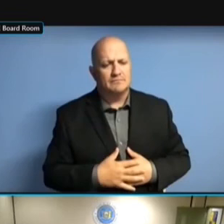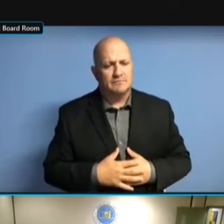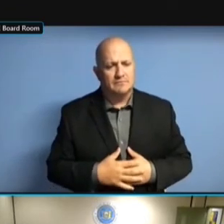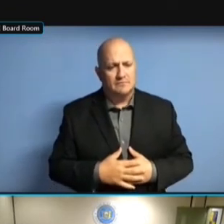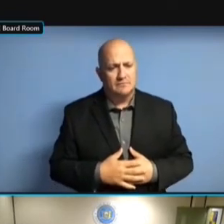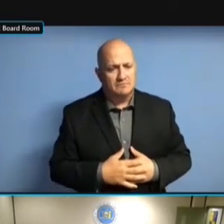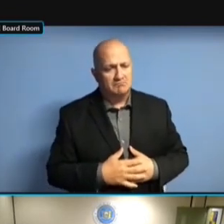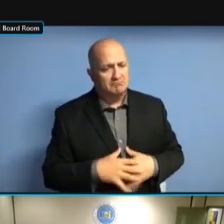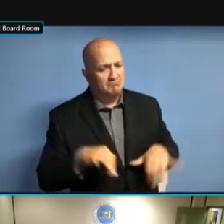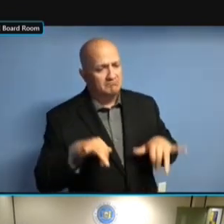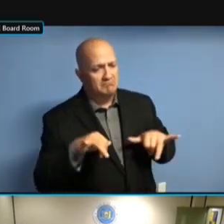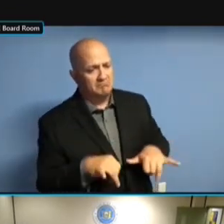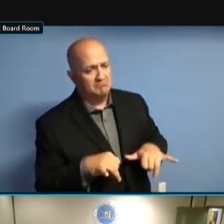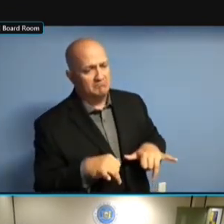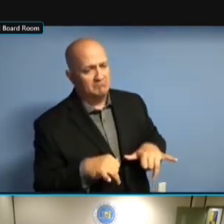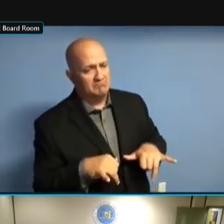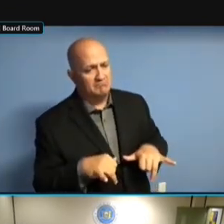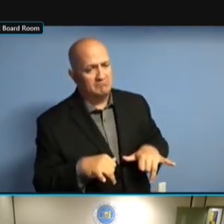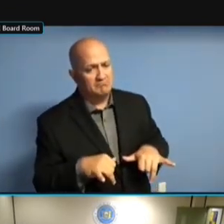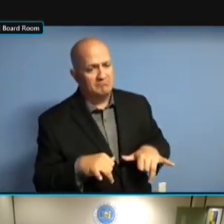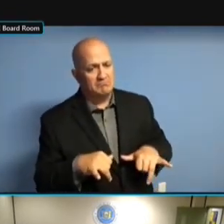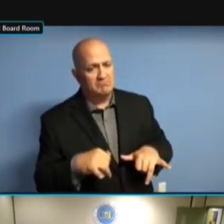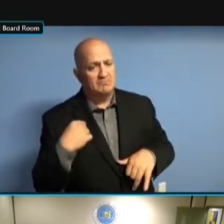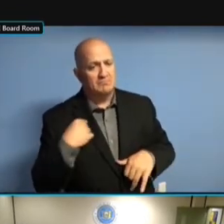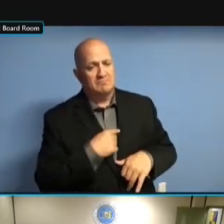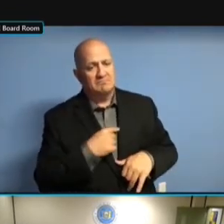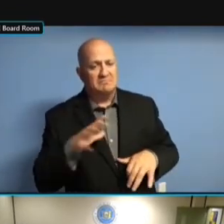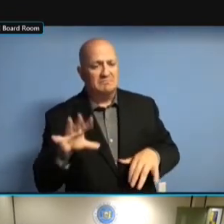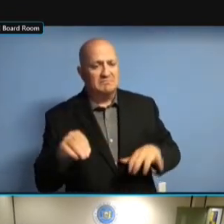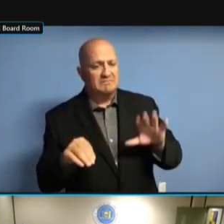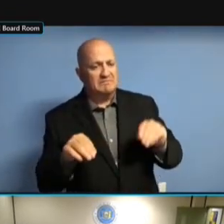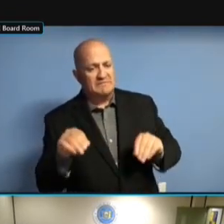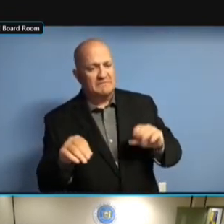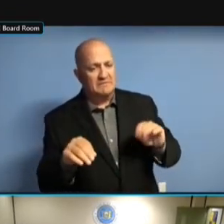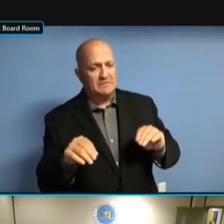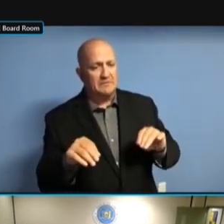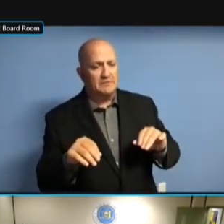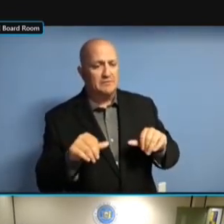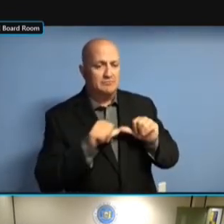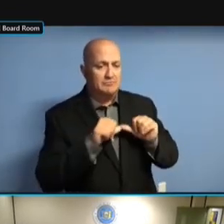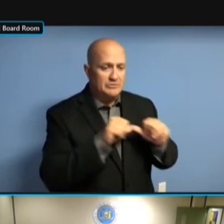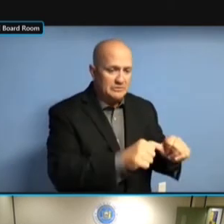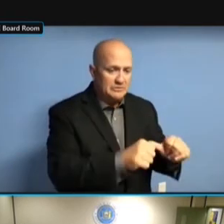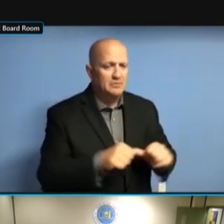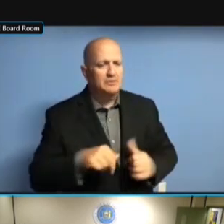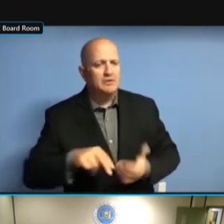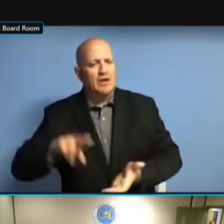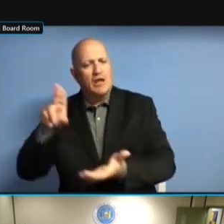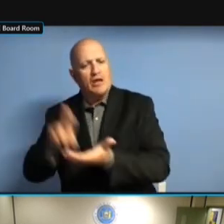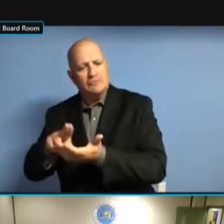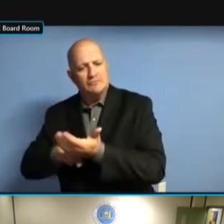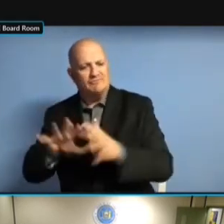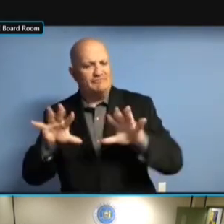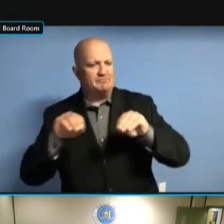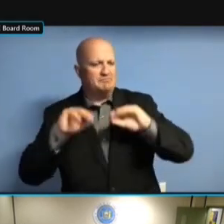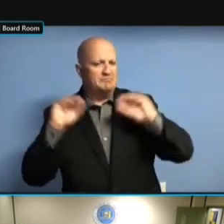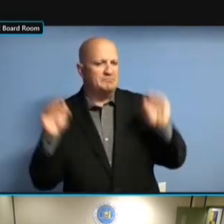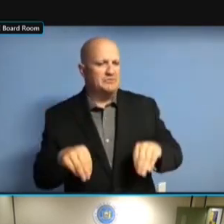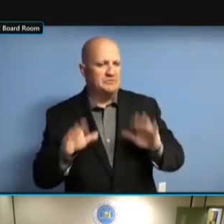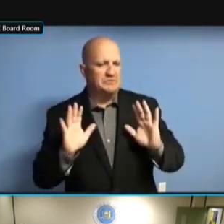WE RELY -- I'M ABOUT 50/50 SPLIT WE RELY -- I'M ABOUT 50/50 SPLIT BETWEEN WE RELY -- I'M ABOUT 50/50 SPLIT BETWEEN PERMANENT SPLIT BETWEEN PERMANENT SPLIT BETWEEN PERMANENT POSITIONS SPLIT BETWEEN PERMANENT POSITIONS AND SPLIT BETWEEN PERMANENT POSITIONS AND CONTRACT. POSITIONS AND CONTRACT. POSITIONS AND CONTRACT. WE POSITIONS AND CONTRACT. WE RELY POSITIONS AND CONTRACT. WE RELY HEAVILY POSITIONS AND CONTRACT. WE RELY HEAVILY ON POSITIONS AND CONTRACT. WE RELY HEAVILY ON CONTRACTORS, WE RELY HEAVILY ON CONTRACTORS, WE RELY HEAVILY ON CONTRACTORS, NOT WE RELY HEAVILY ON CONTRACTORS, NOT MY WE RELY HEAVILY ON CONTRACTORS, NOT MY PREFERENCE WE RELY HEAVILY ON CONTRACTORS, NOT MY PREFERENCE BUT WE RELY HEAVILY ON CONTRACTORS, NOT MY PREFERENCE BUT WE WE RELY HEAVILY ON CONTRACTORS, NOT MY PREFERENCE BUT WE DO, WE RELY HEAVILY ON CONTRACTORS, NOT MY PREFERENCE BUT WE DO, AND